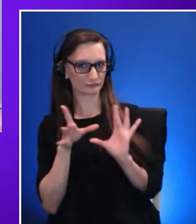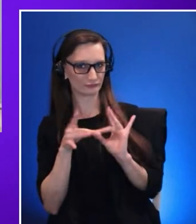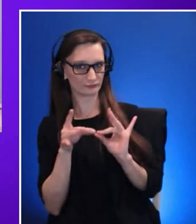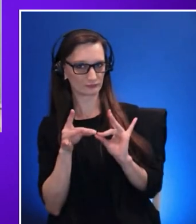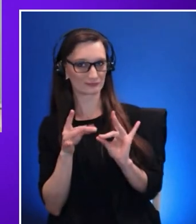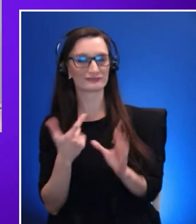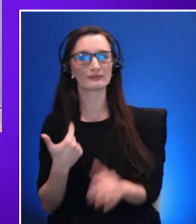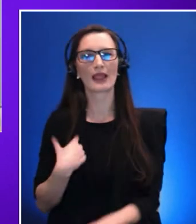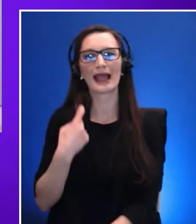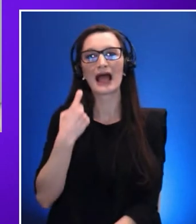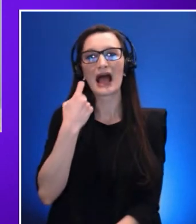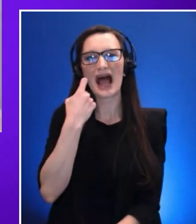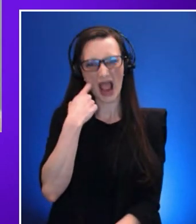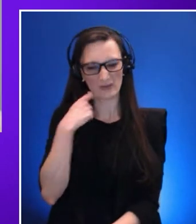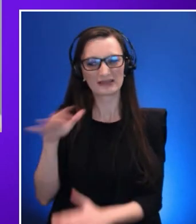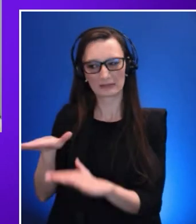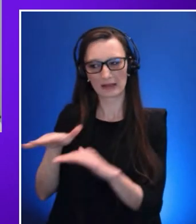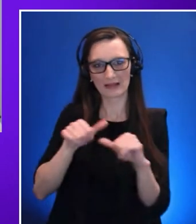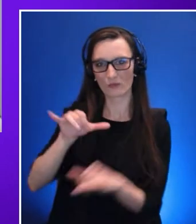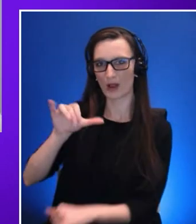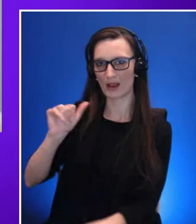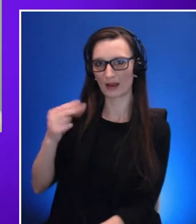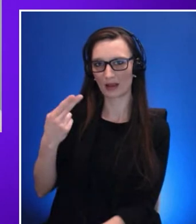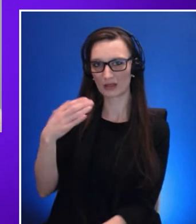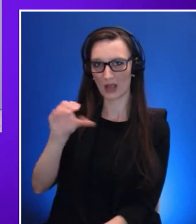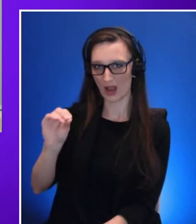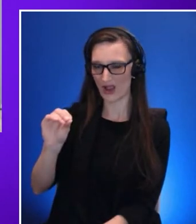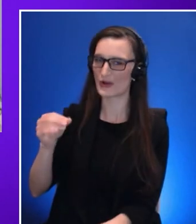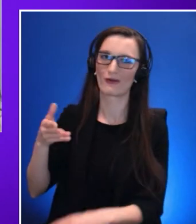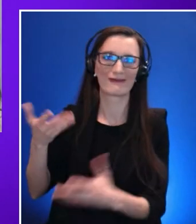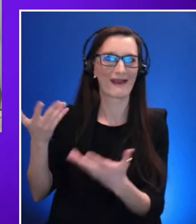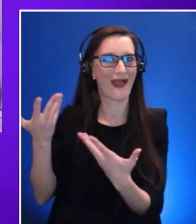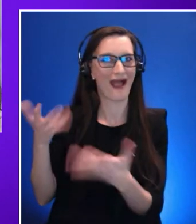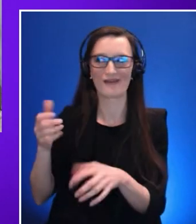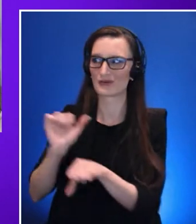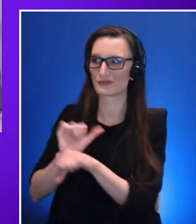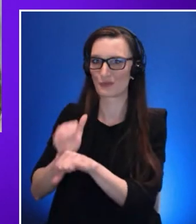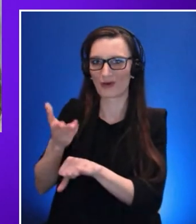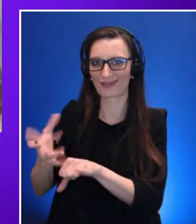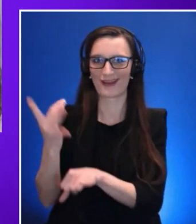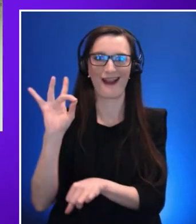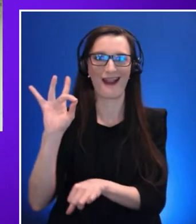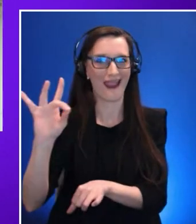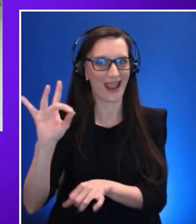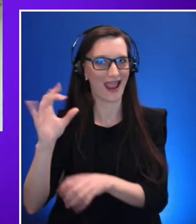after eight amazing wonderful years I want to say that this initiative has been one of the